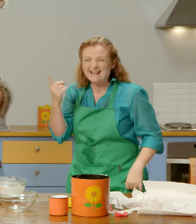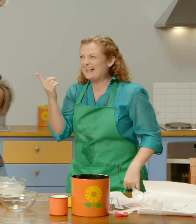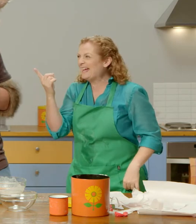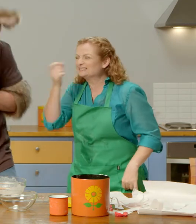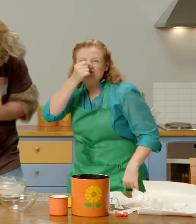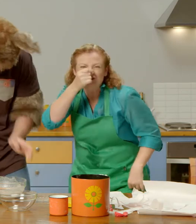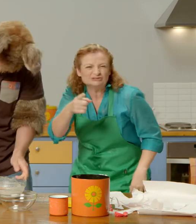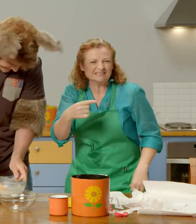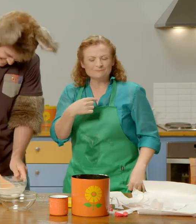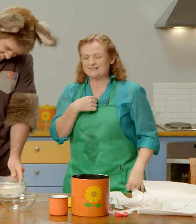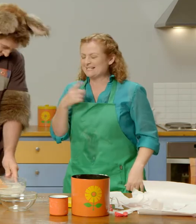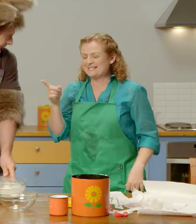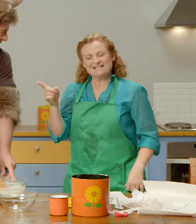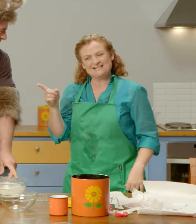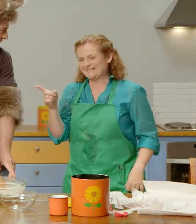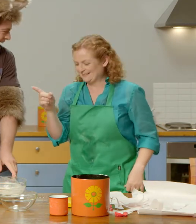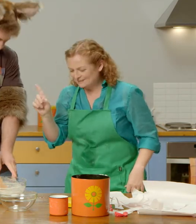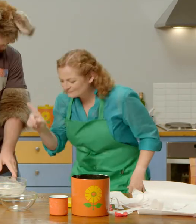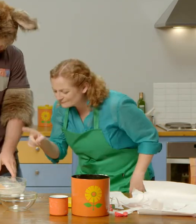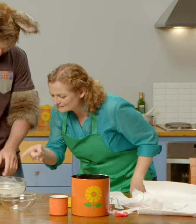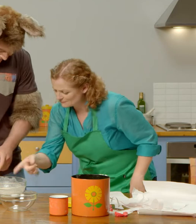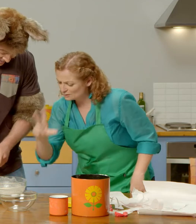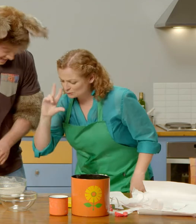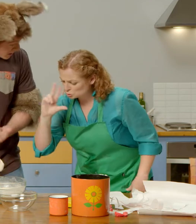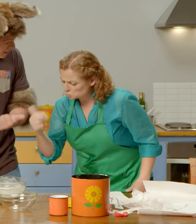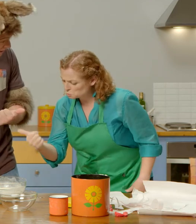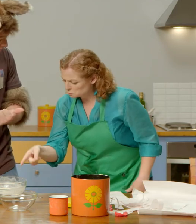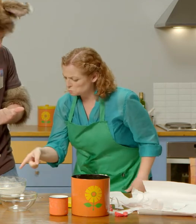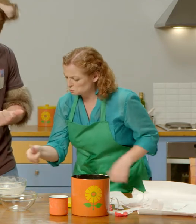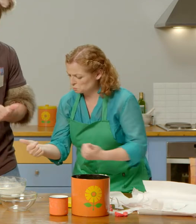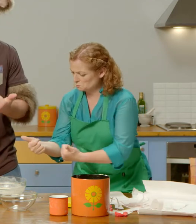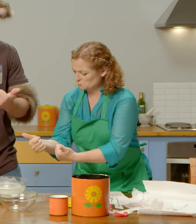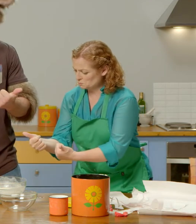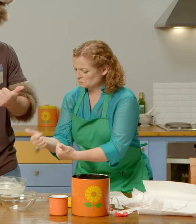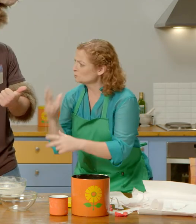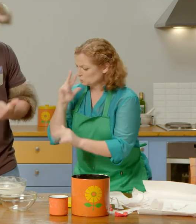You're playing tricks on me. Oh, that glue looks ready, Possum.